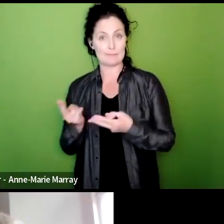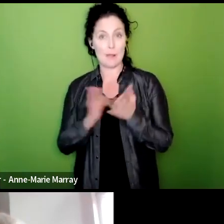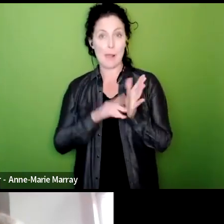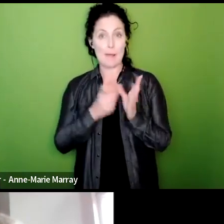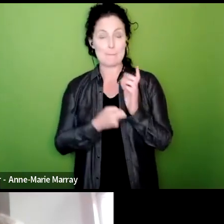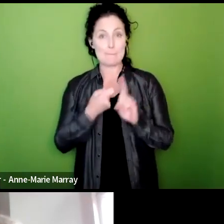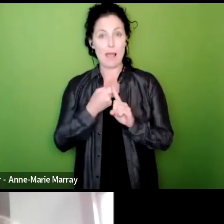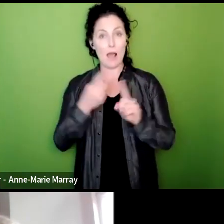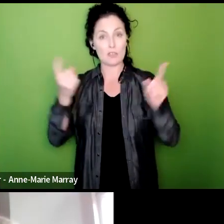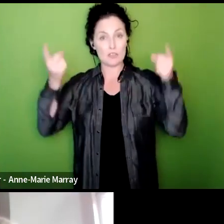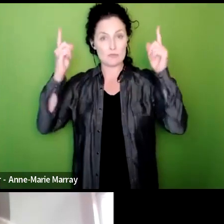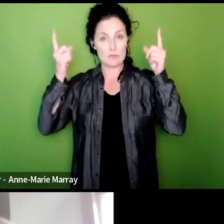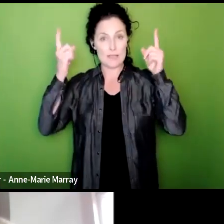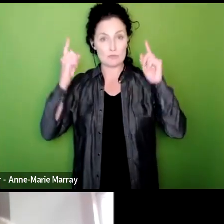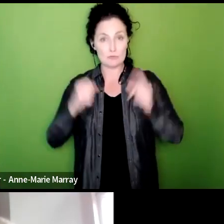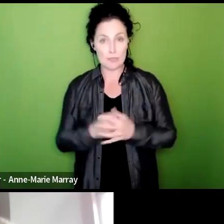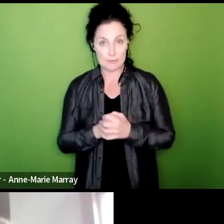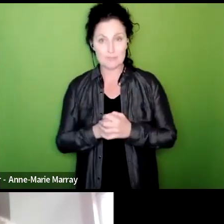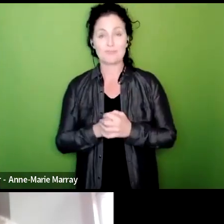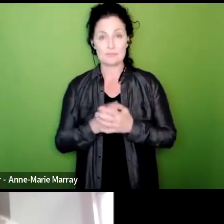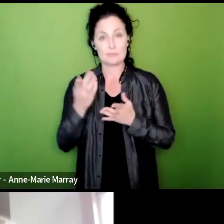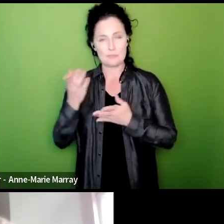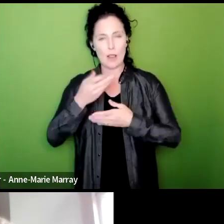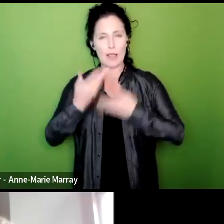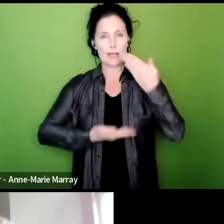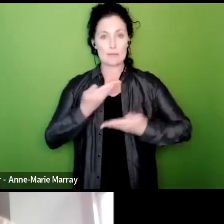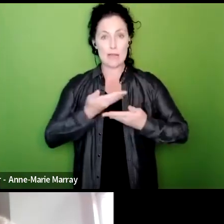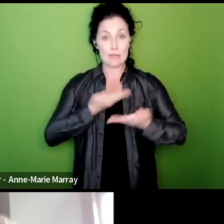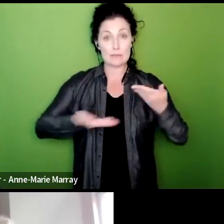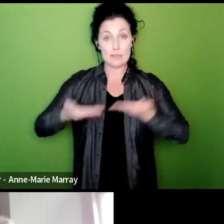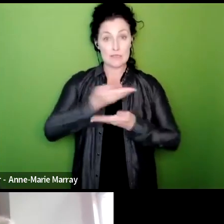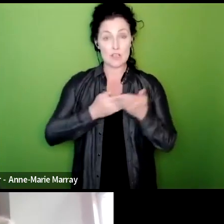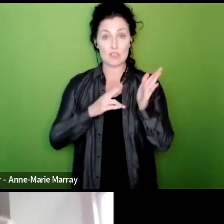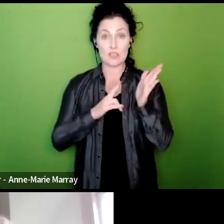secretary and Mark will take you through the discussion that the National Executive Committee